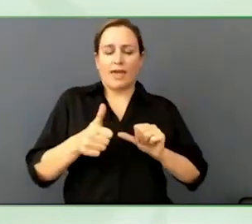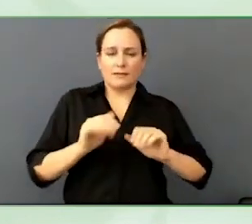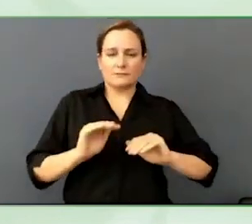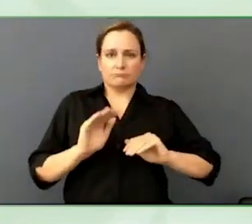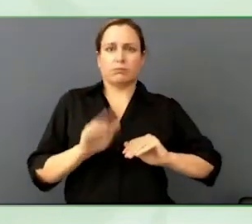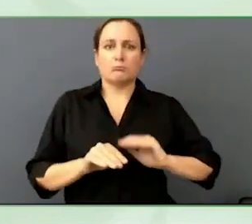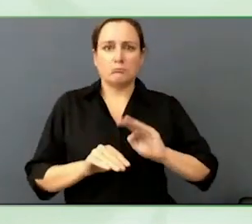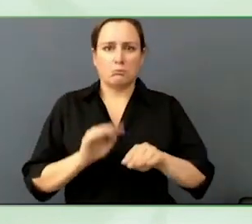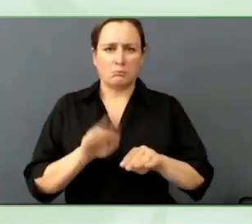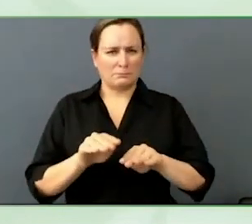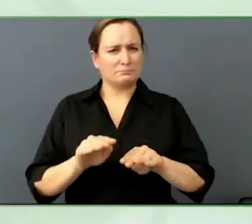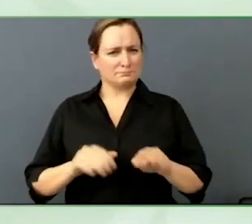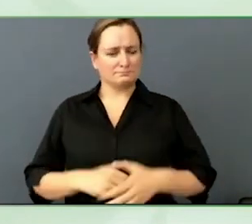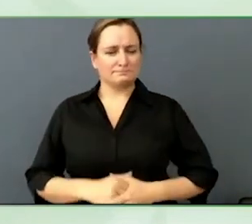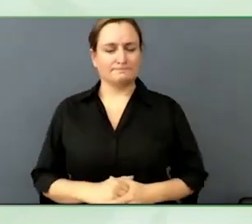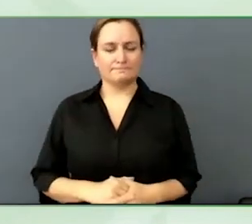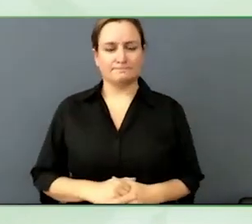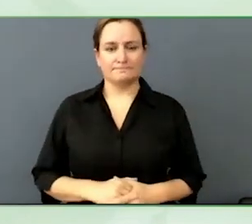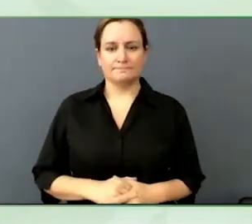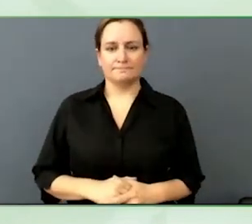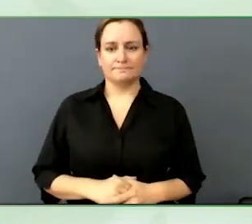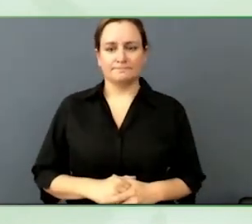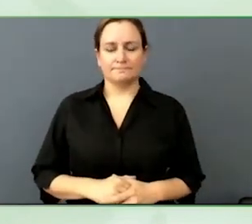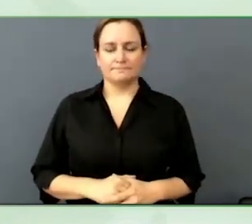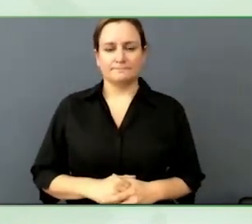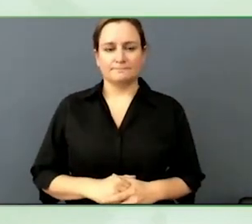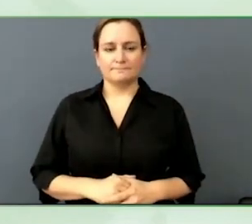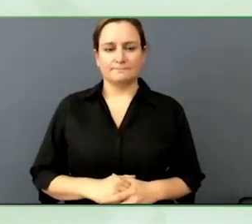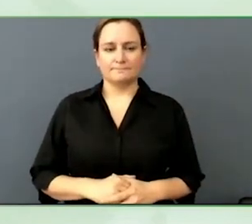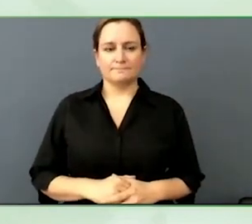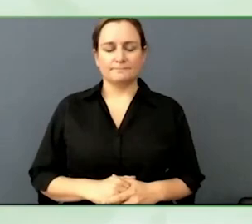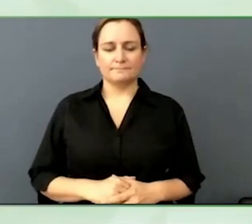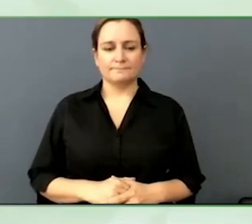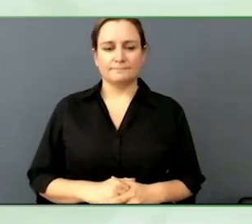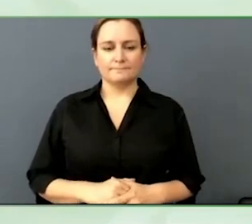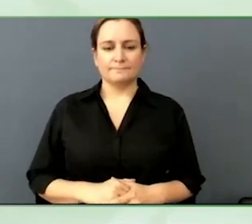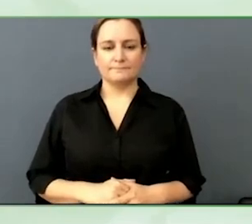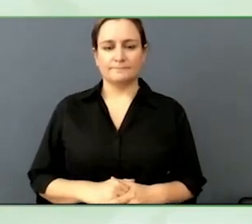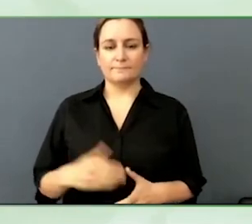in terms of what they are doing is they have made it easy to use for the general public.